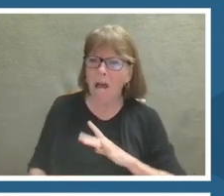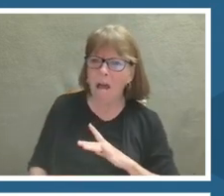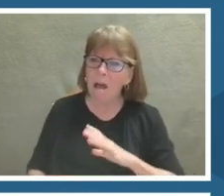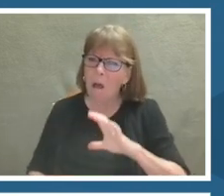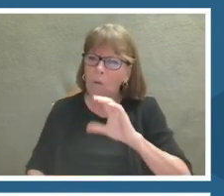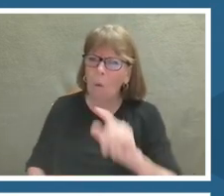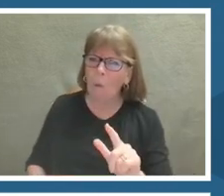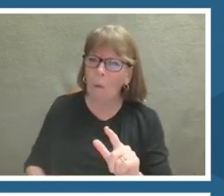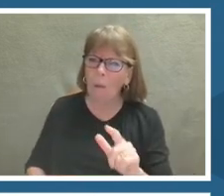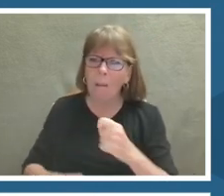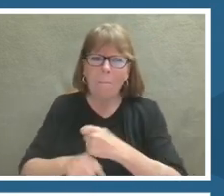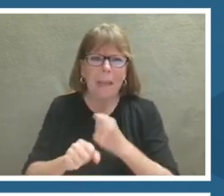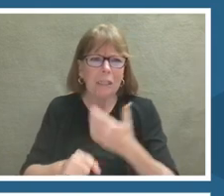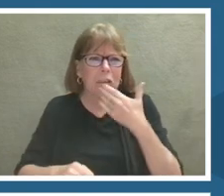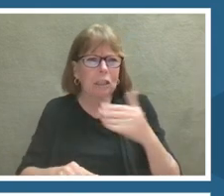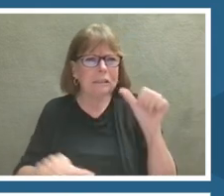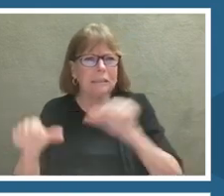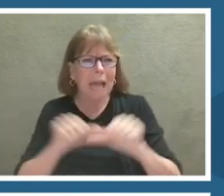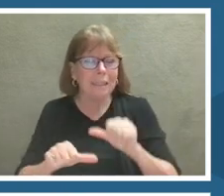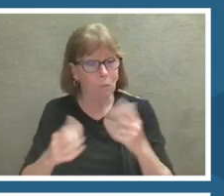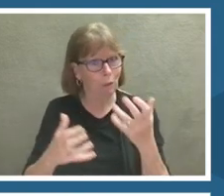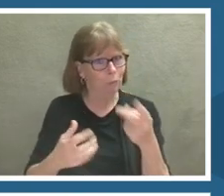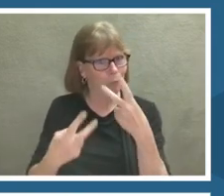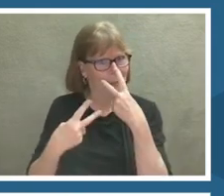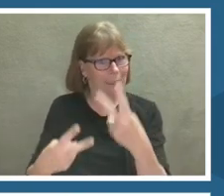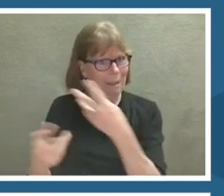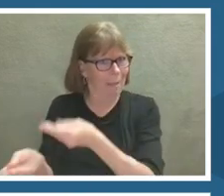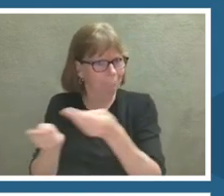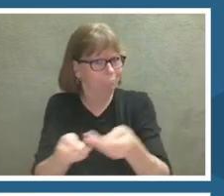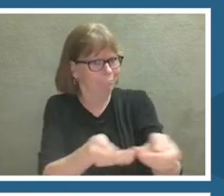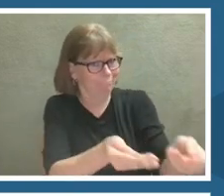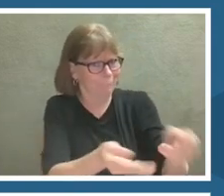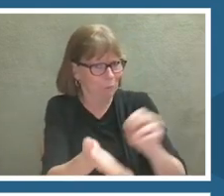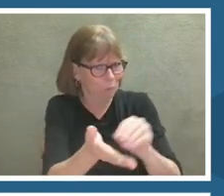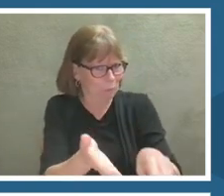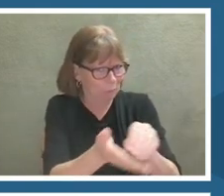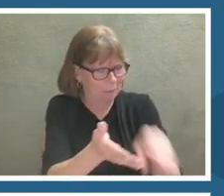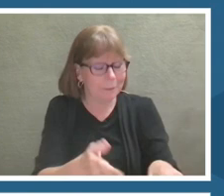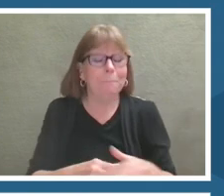In the next video, we can play it now, we're going to get into the game part of this session